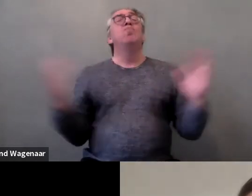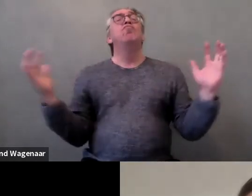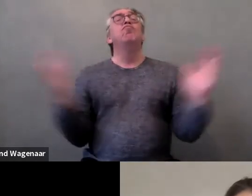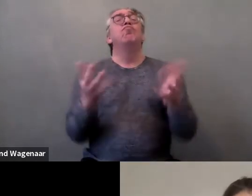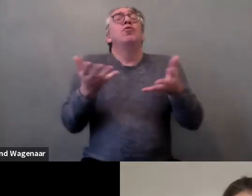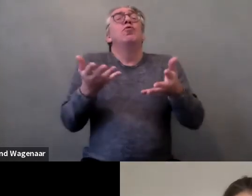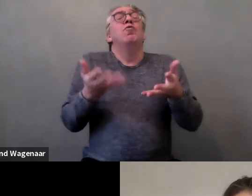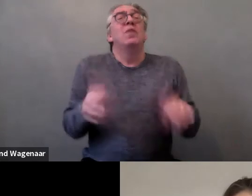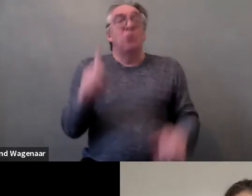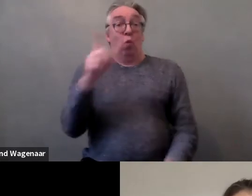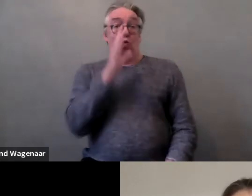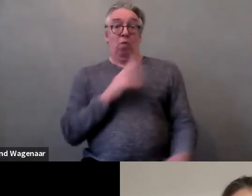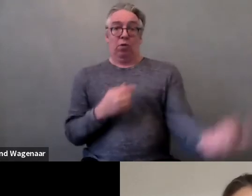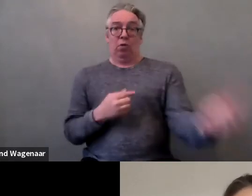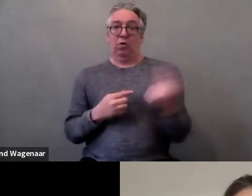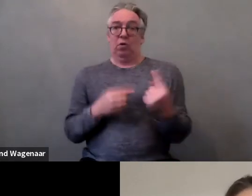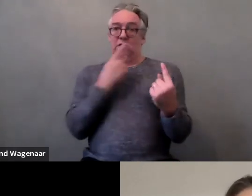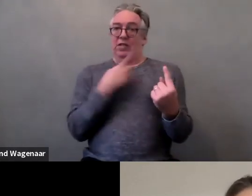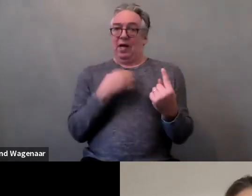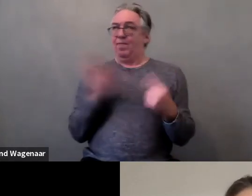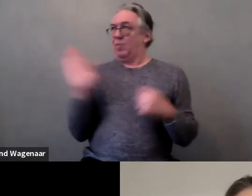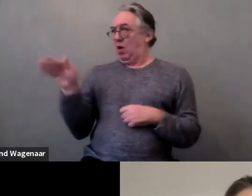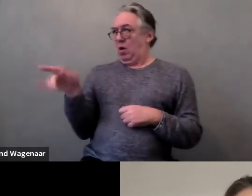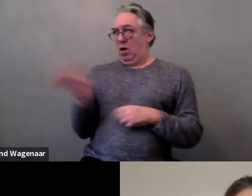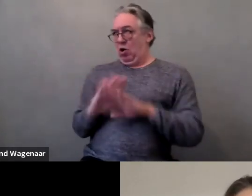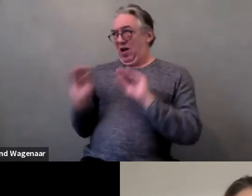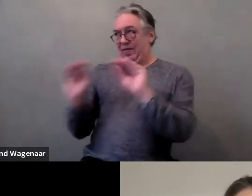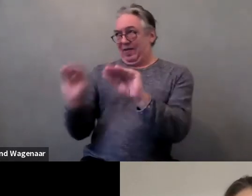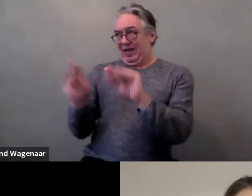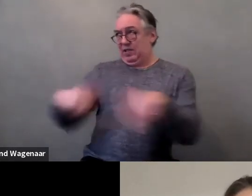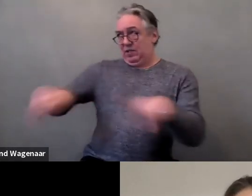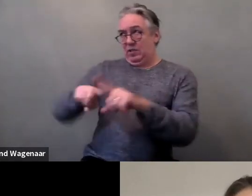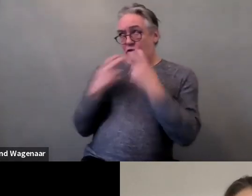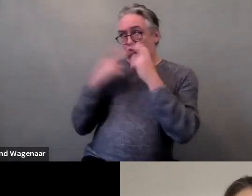she said, don't teach them to scream because people will think